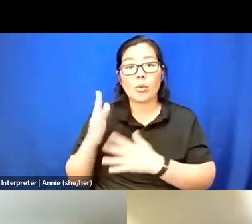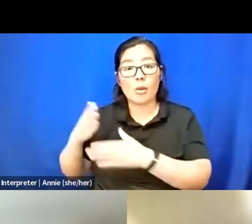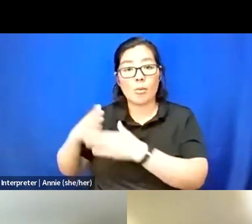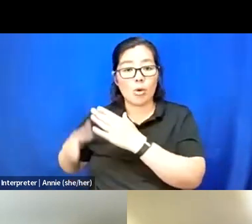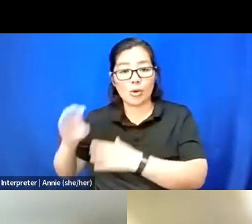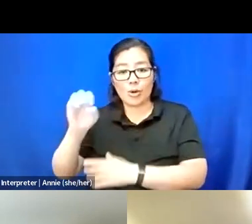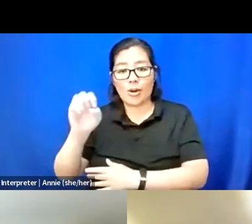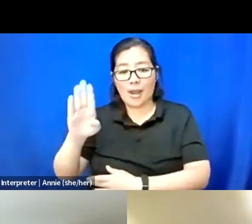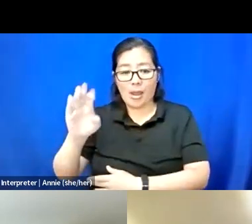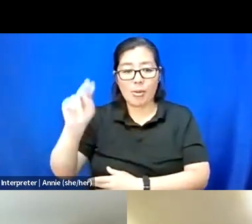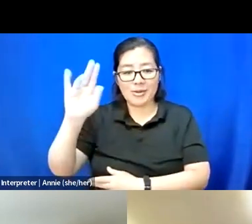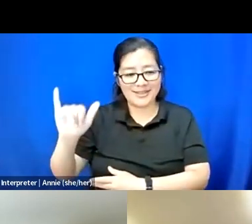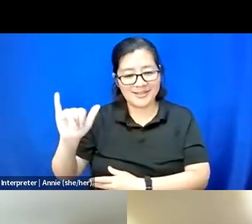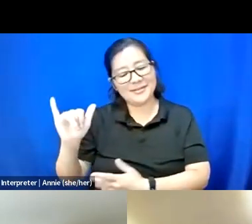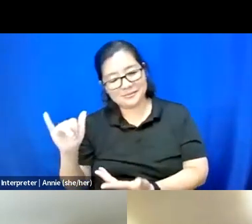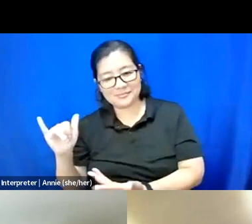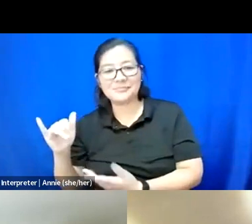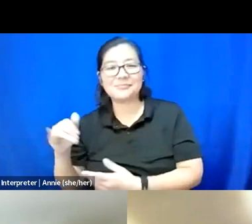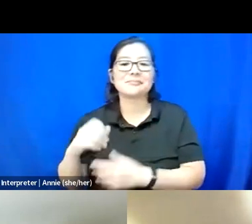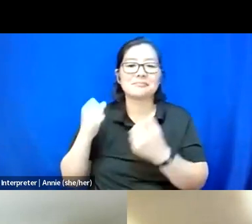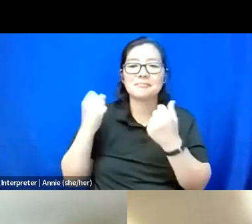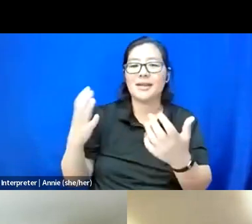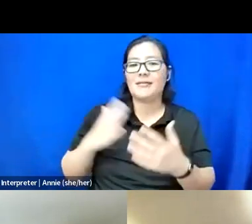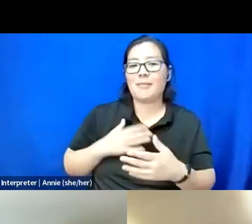A lot of my friends are their friends.